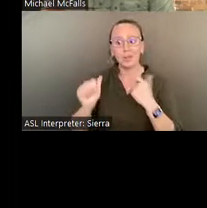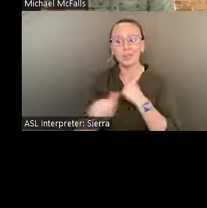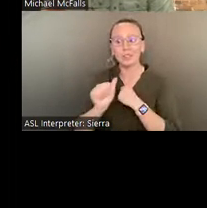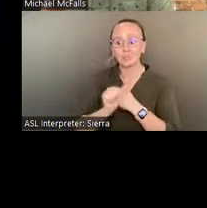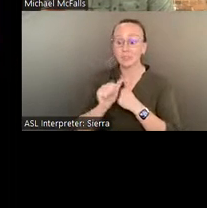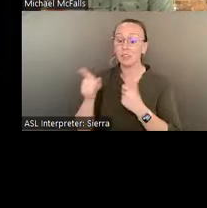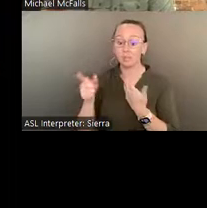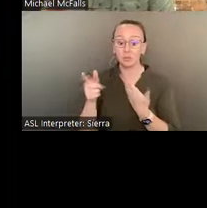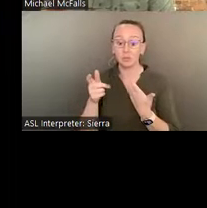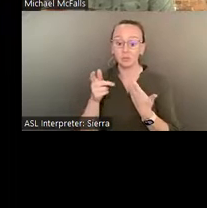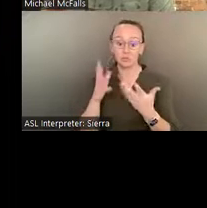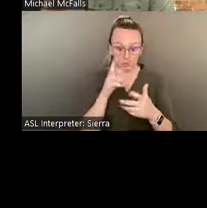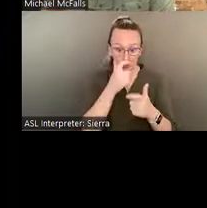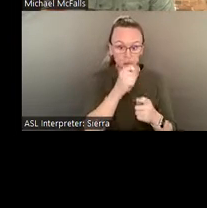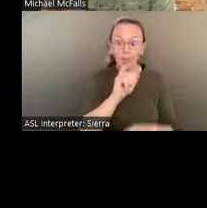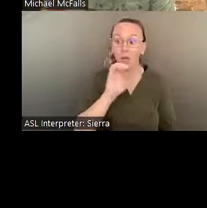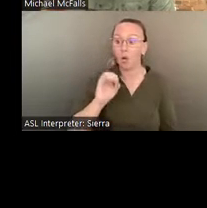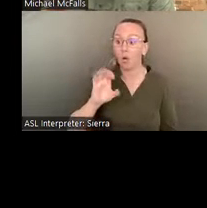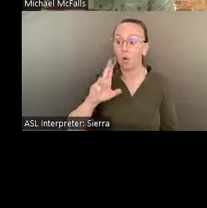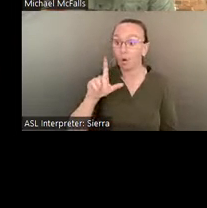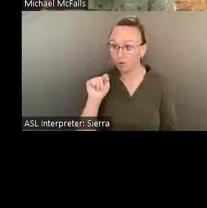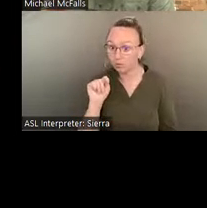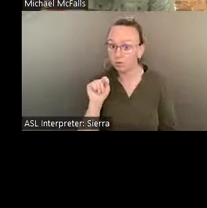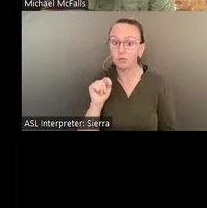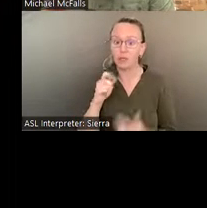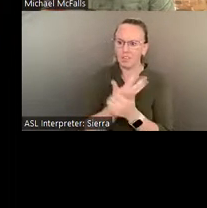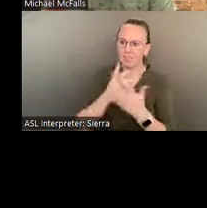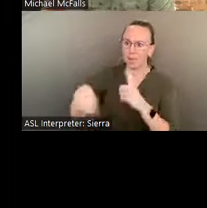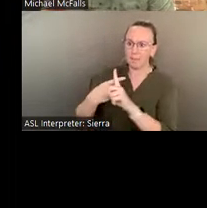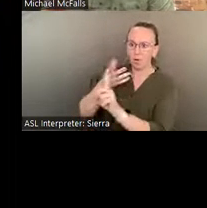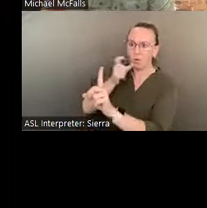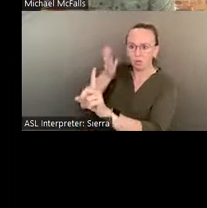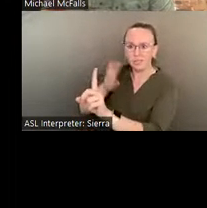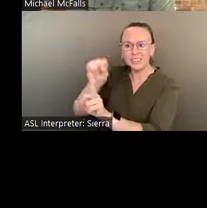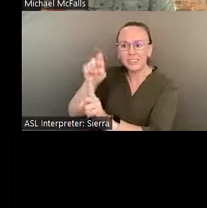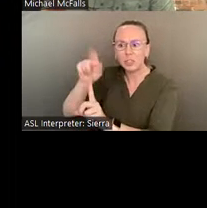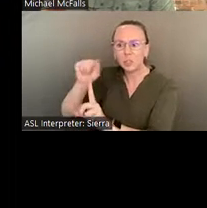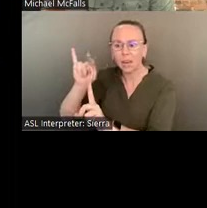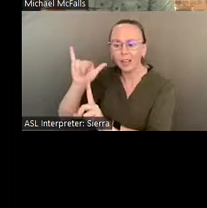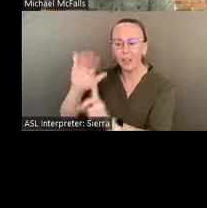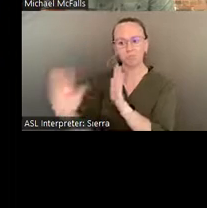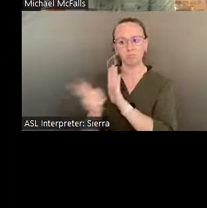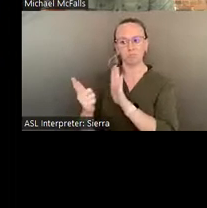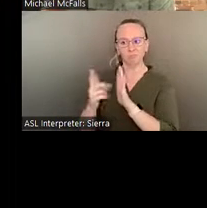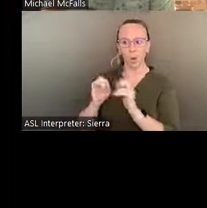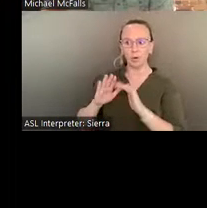Everything about his sexuality was taboo. And so what, how do you preserve yourself? Well, you develop these myths.